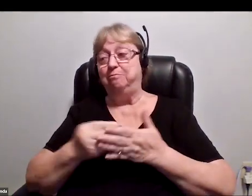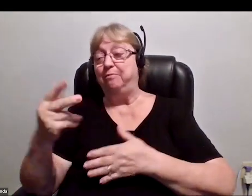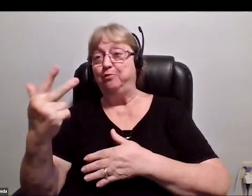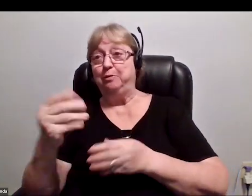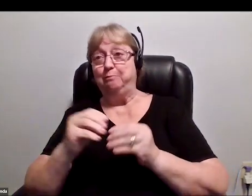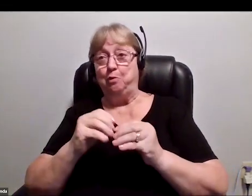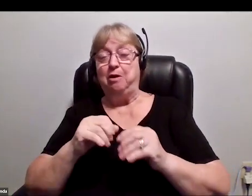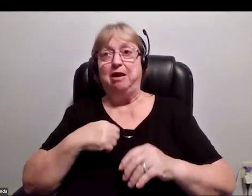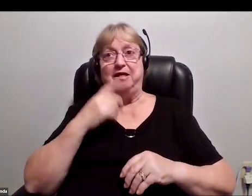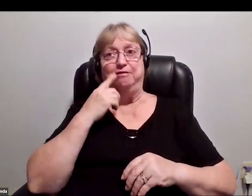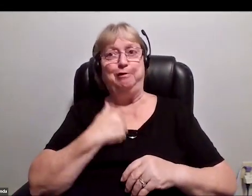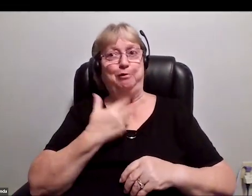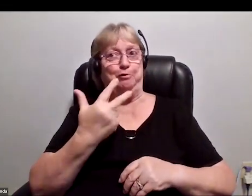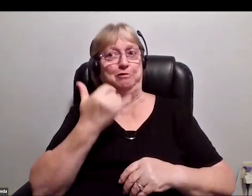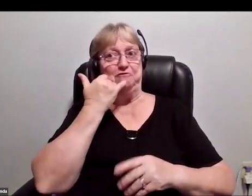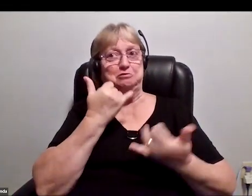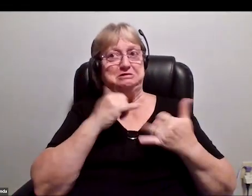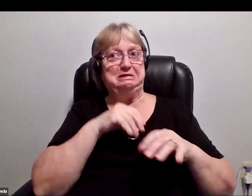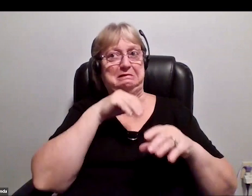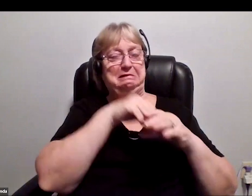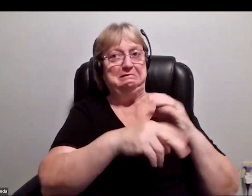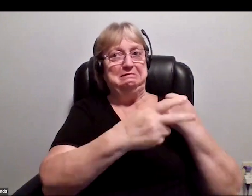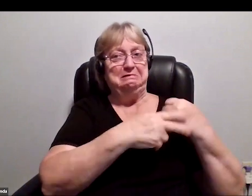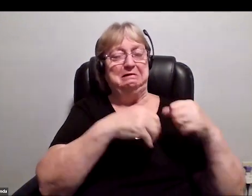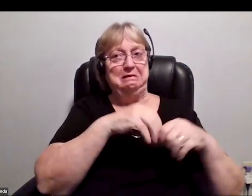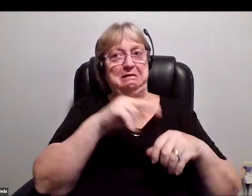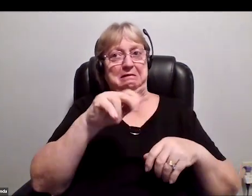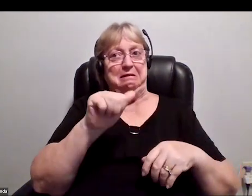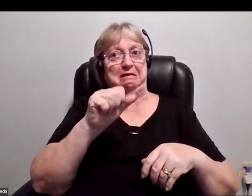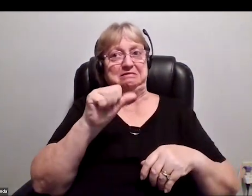in bonded storage somewhere in NASA Ames waiting one day for something to happen.